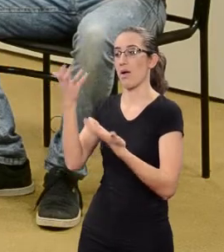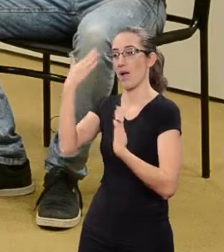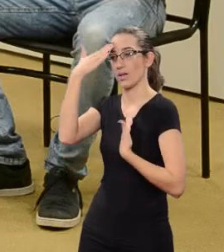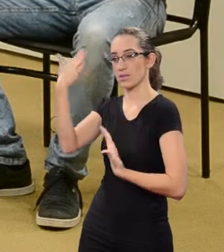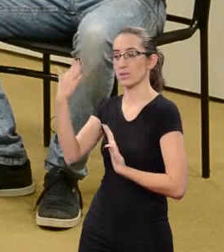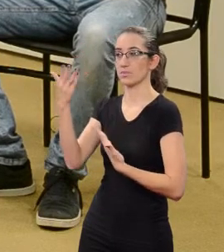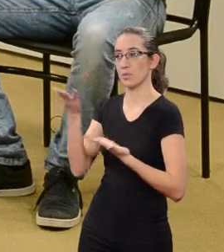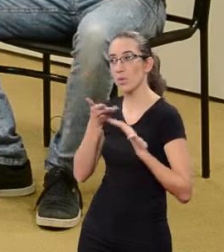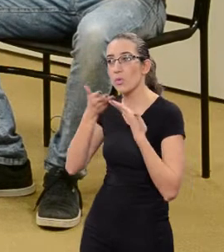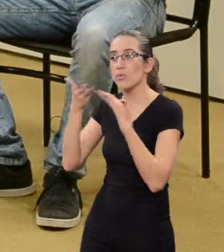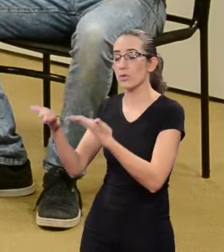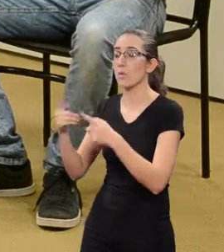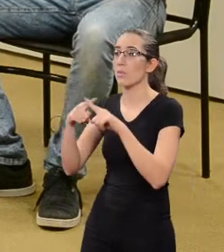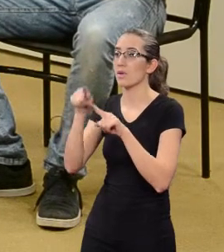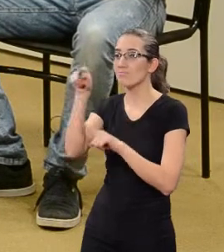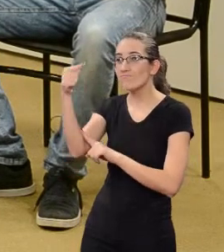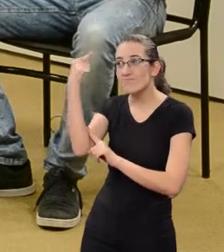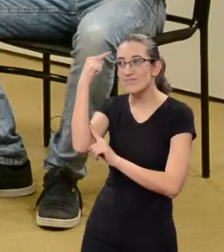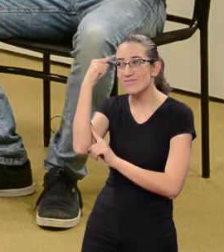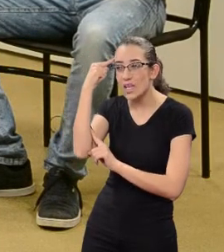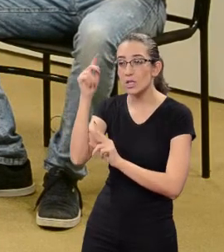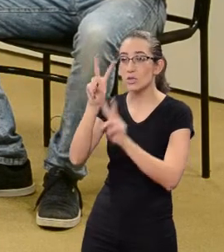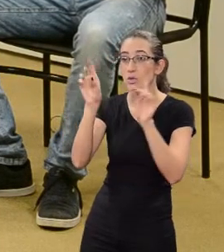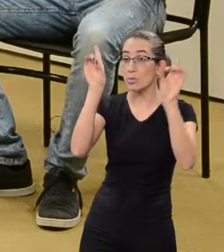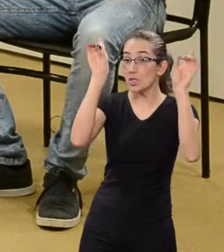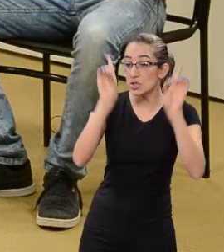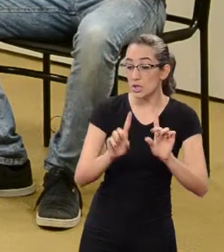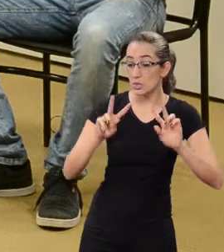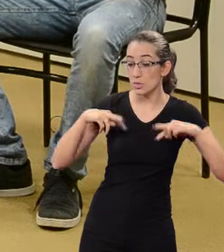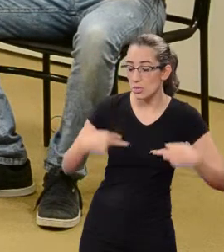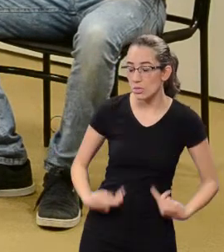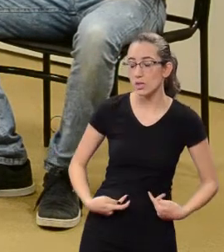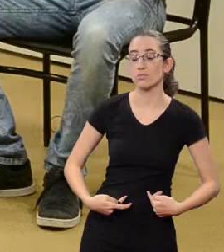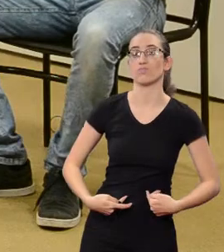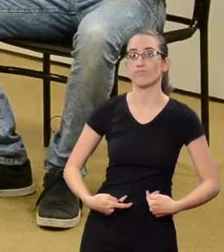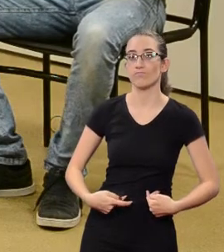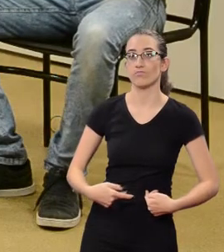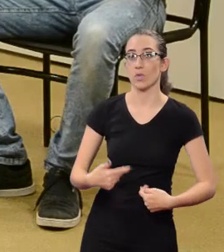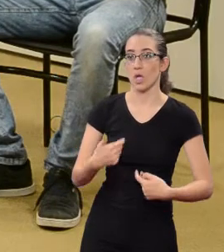the idea of Human Rights sometimes surprises